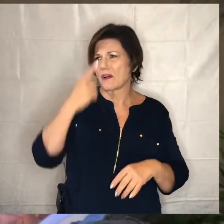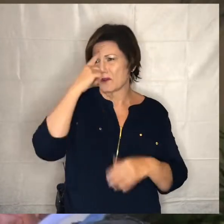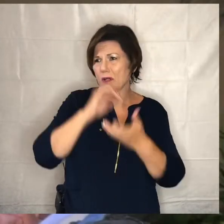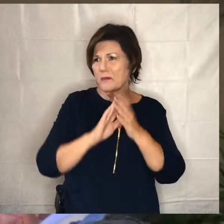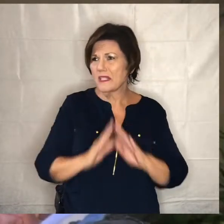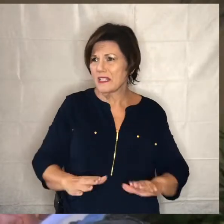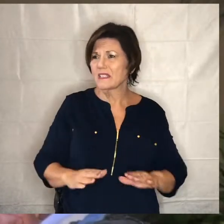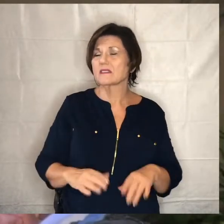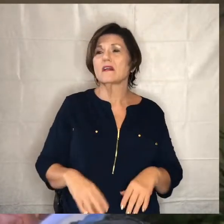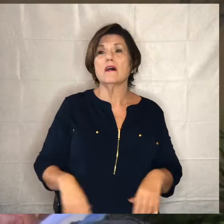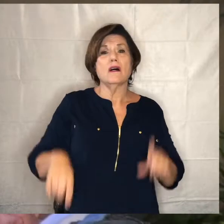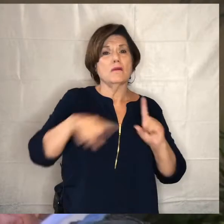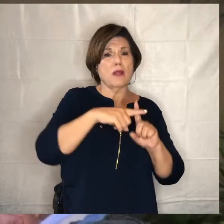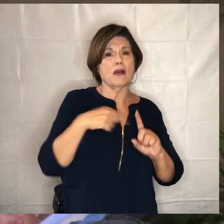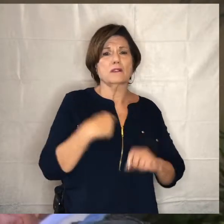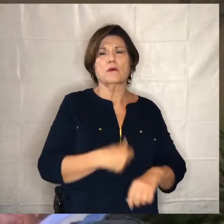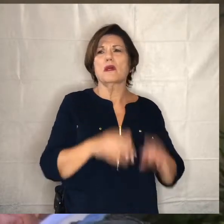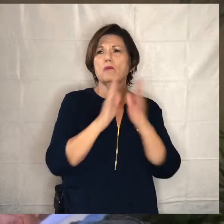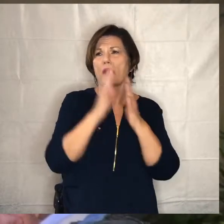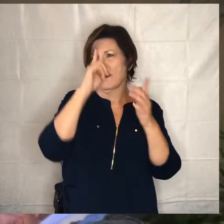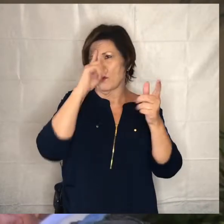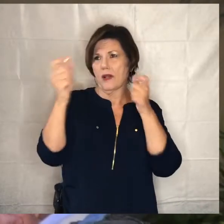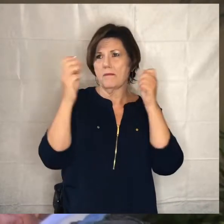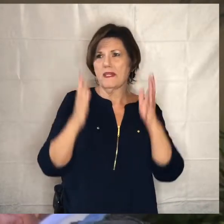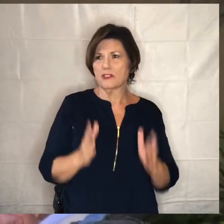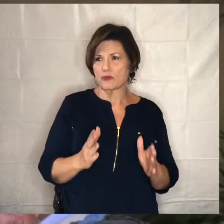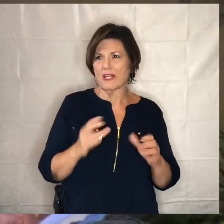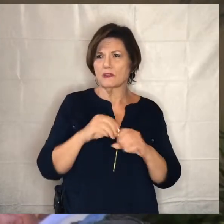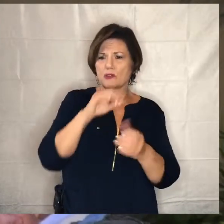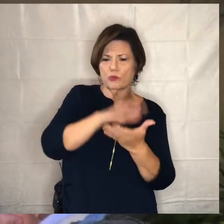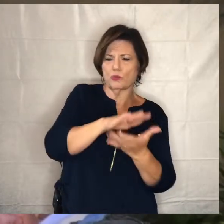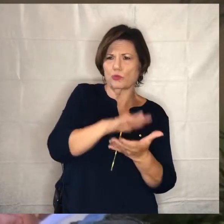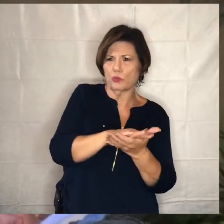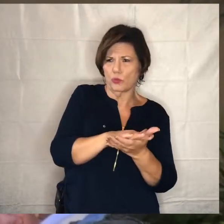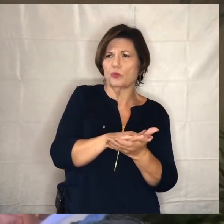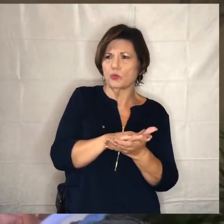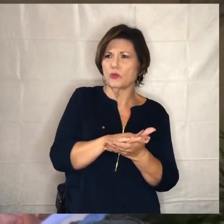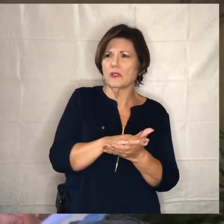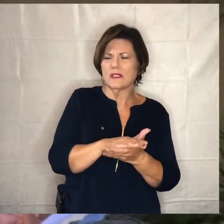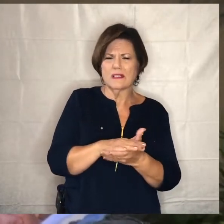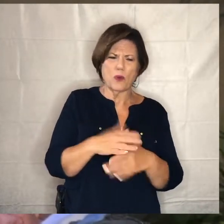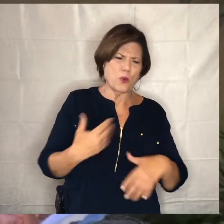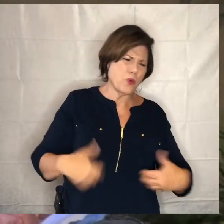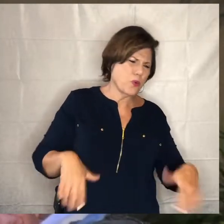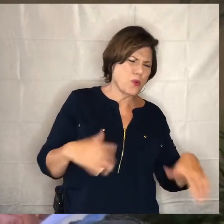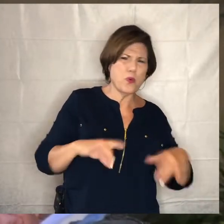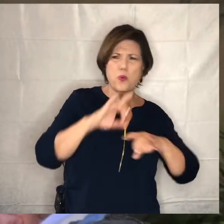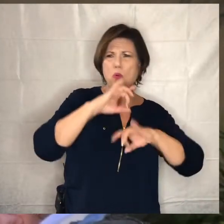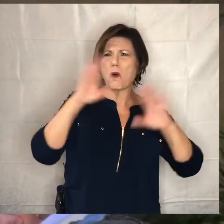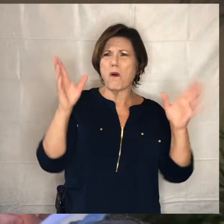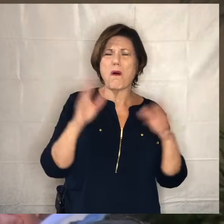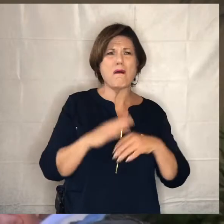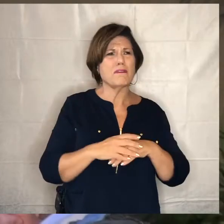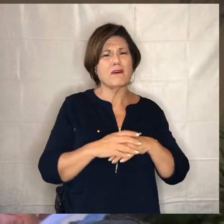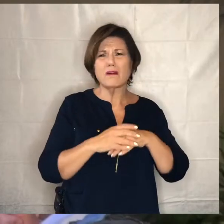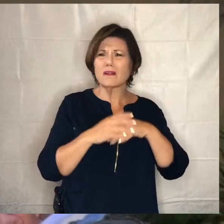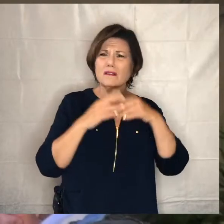administrators who are making difficult difficult decisions lord and the the people that are in control of the government right now